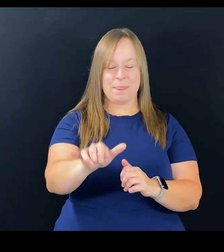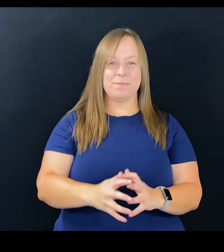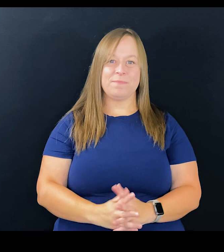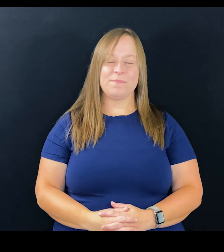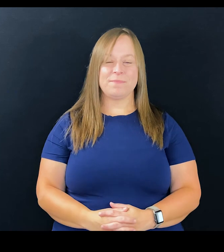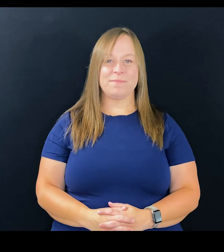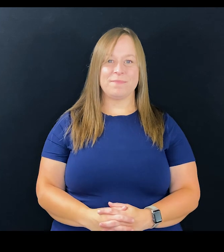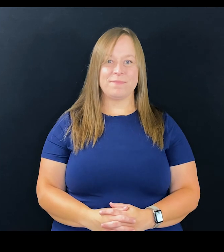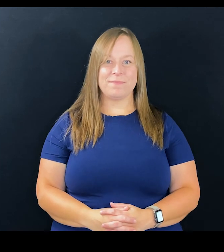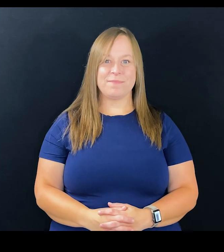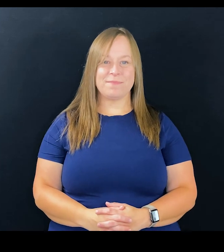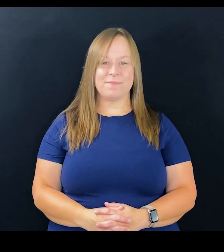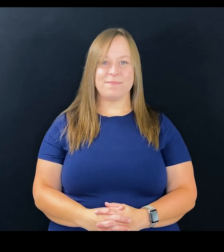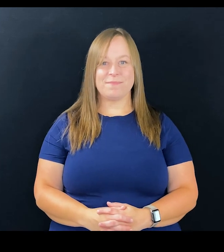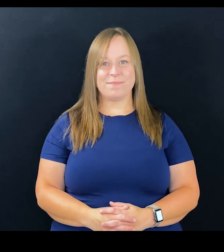on Apple Podcasts and Spotify.